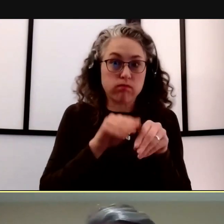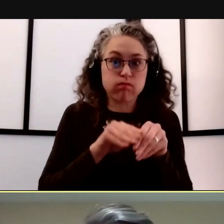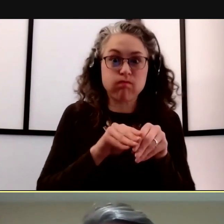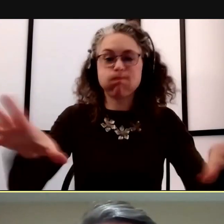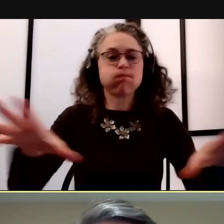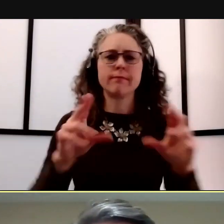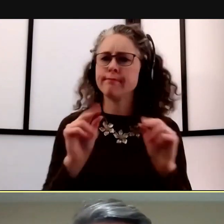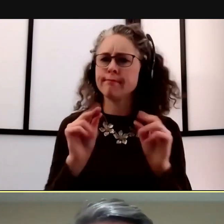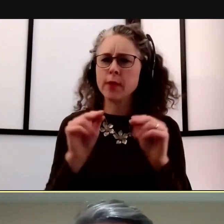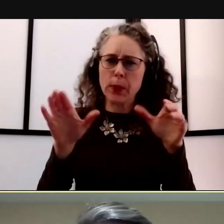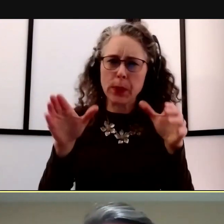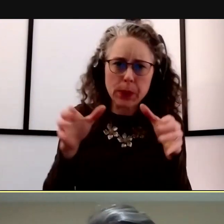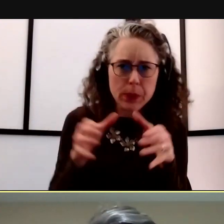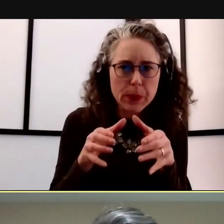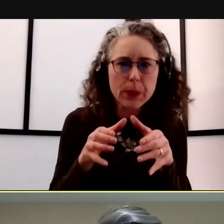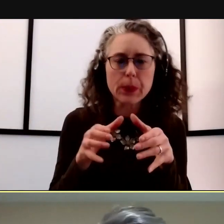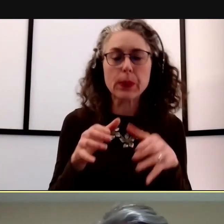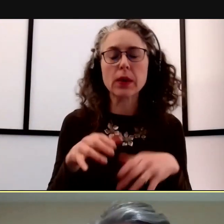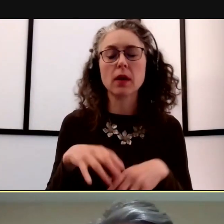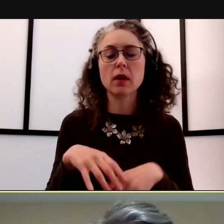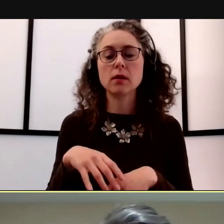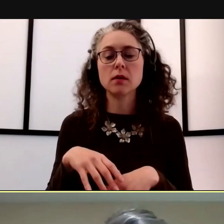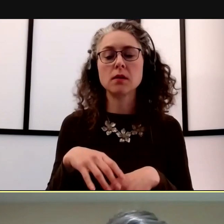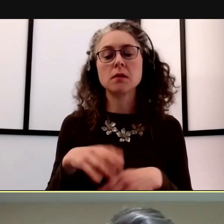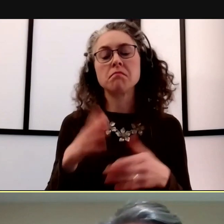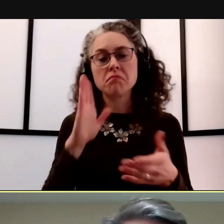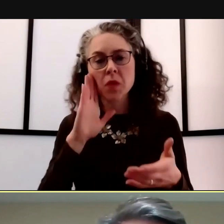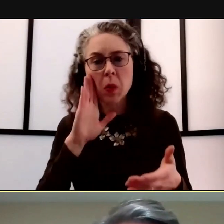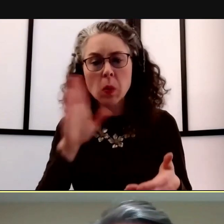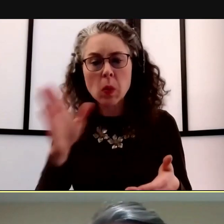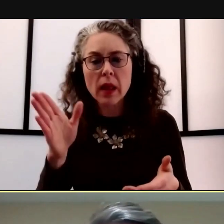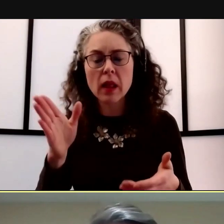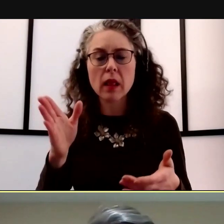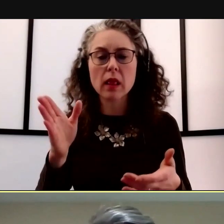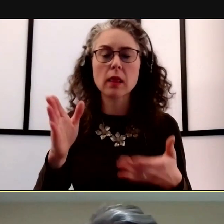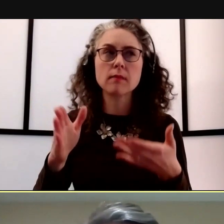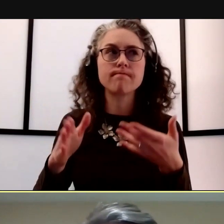I think that there's gonna be emerging immunity